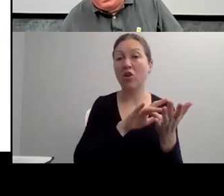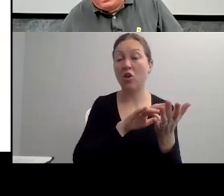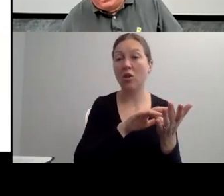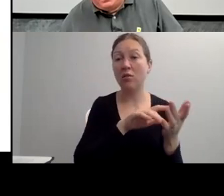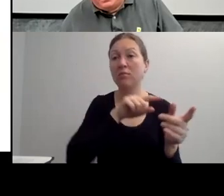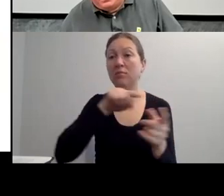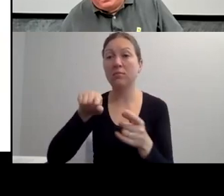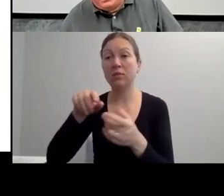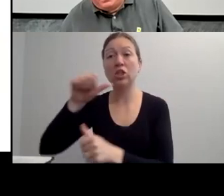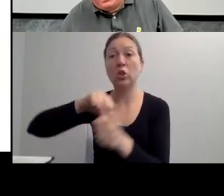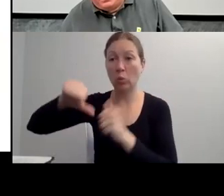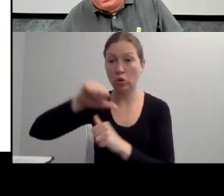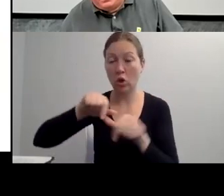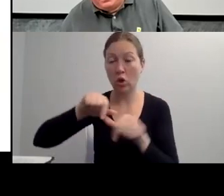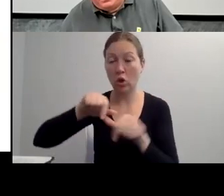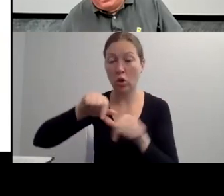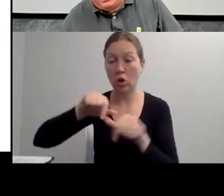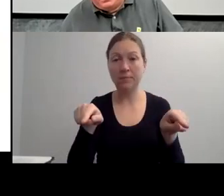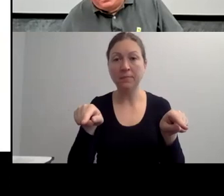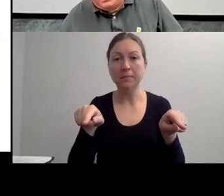I SPEND WHOLE CLASSES ON THE MEDICAL MODEL.